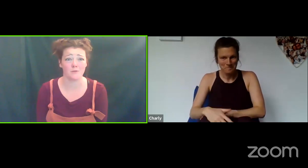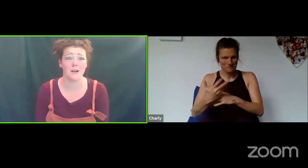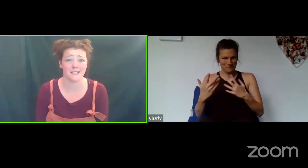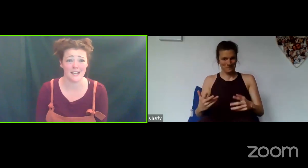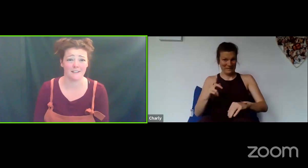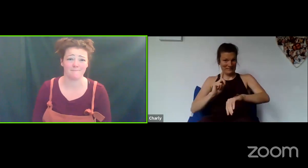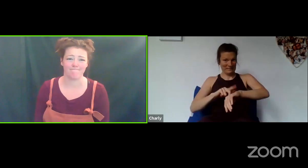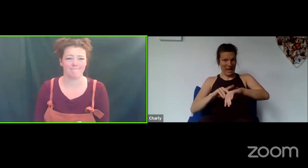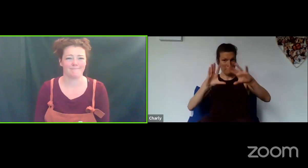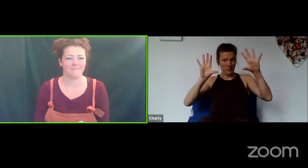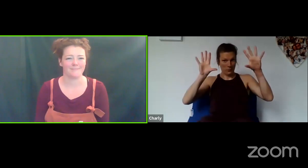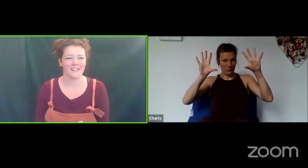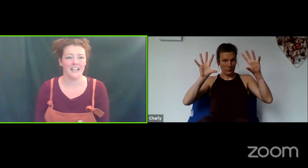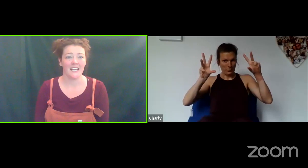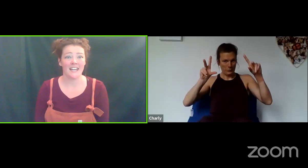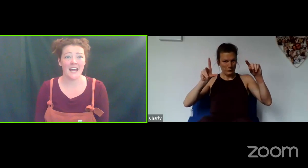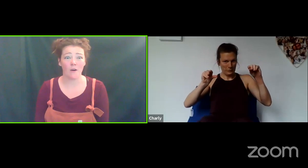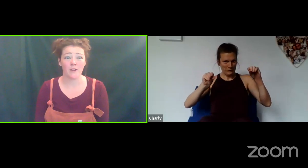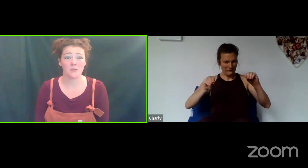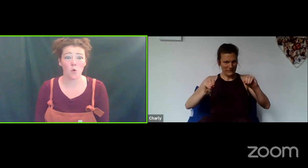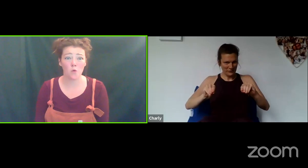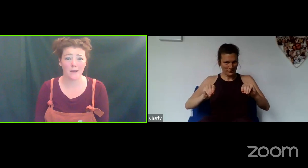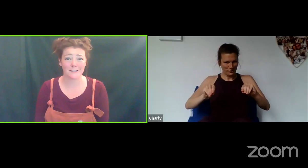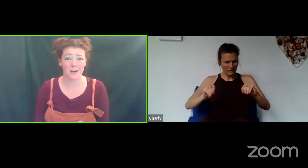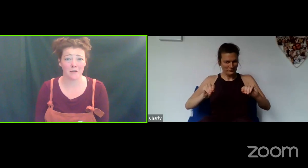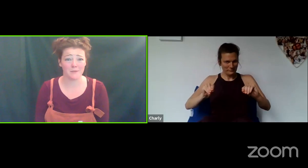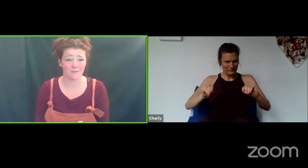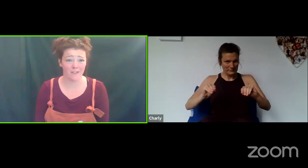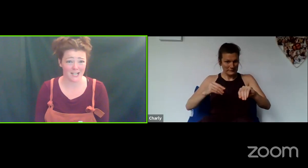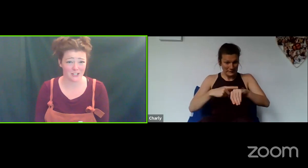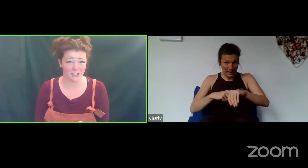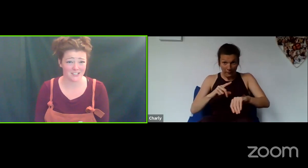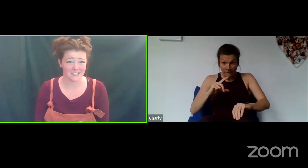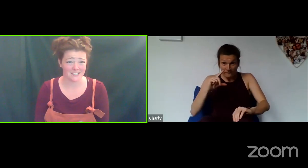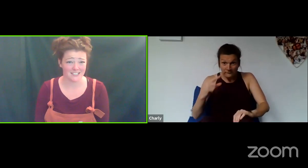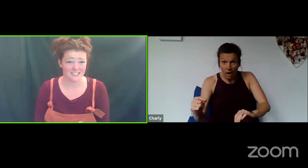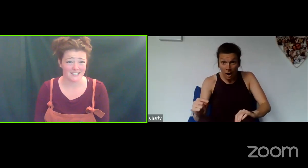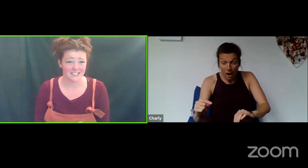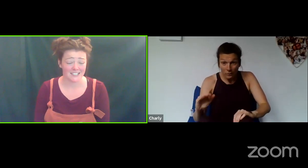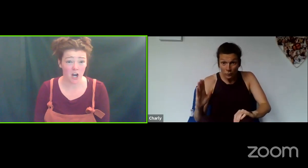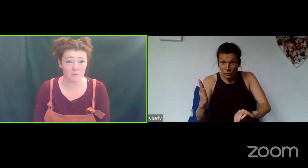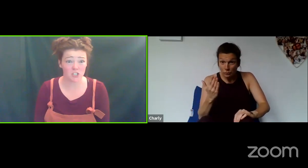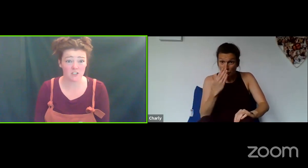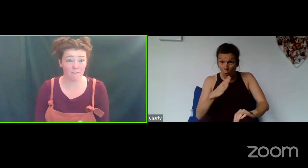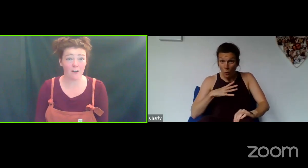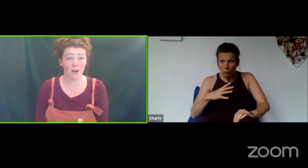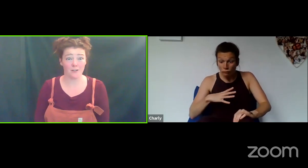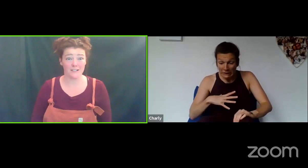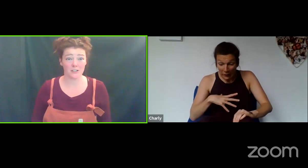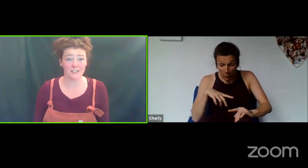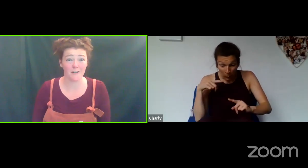work today. Now it's almost time to finish... time has just flown! It's gone so fast!